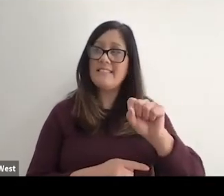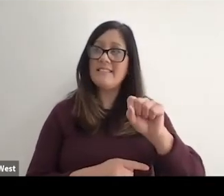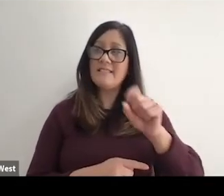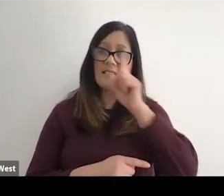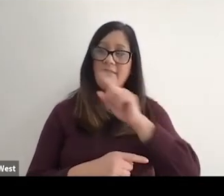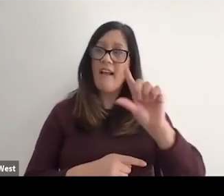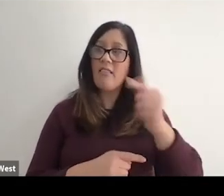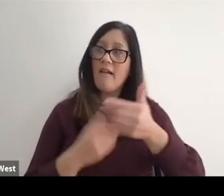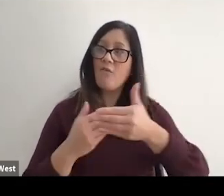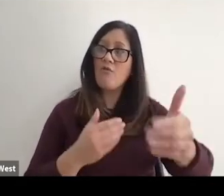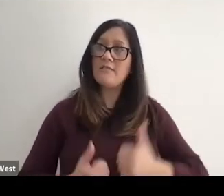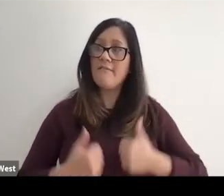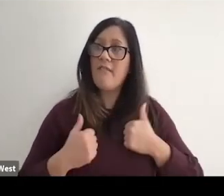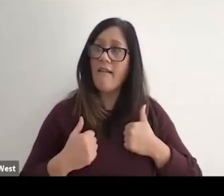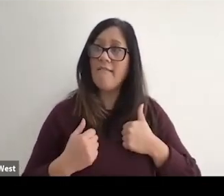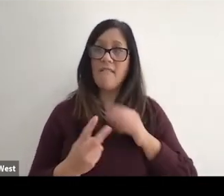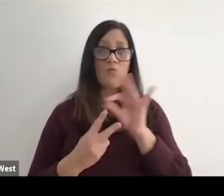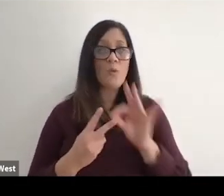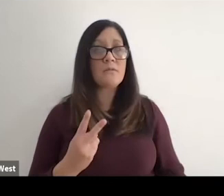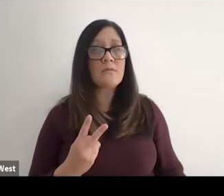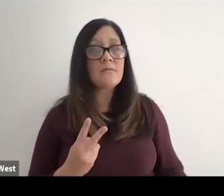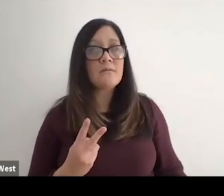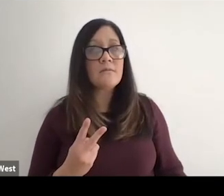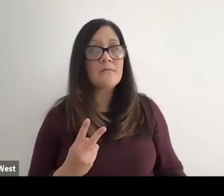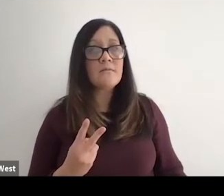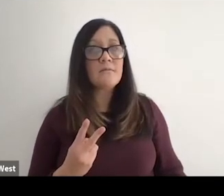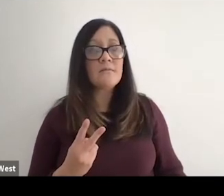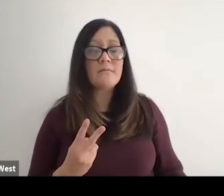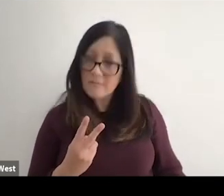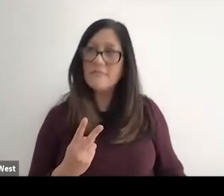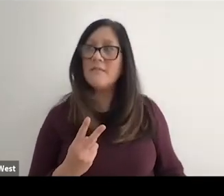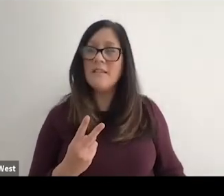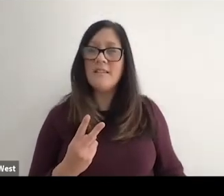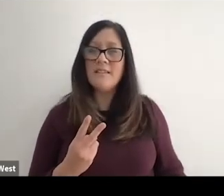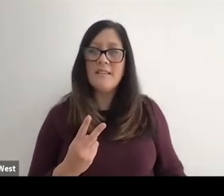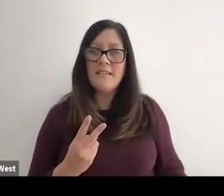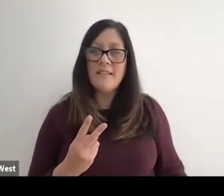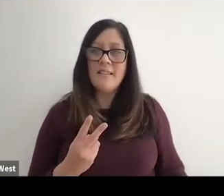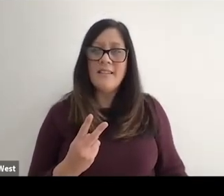Now, what kind of choice is that? And it was really my my Mail deductive reason that spoke